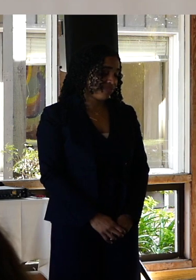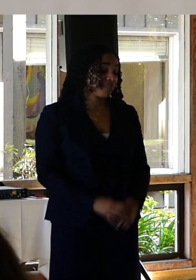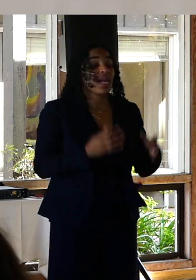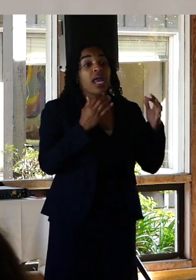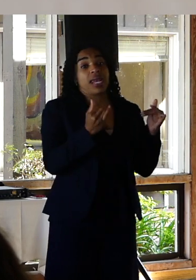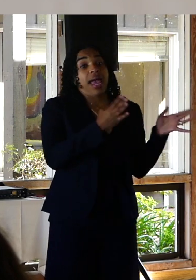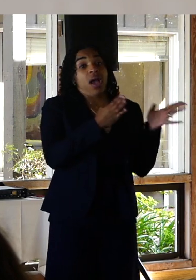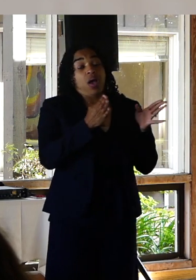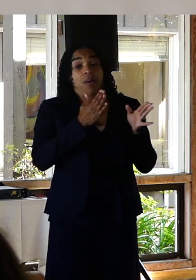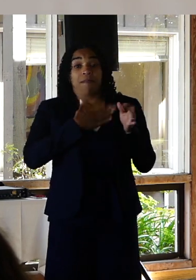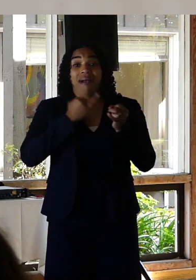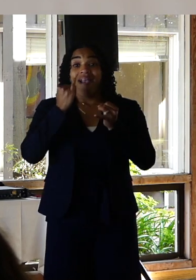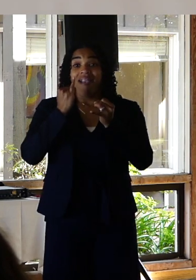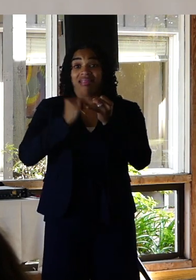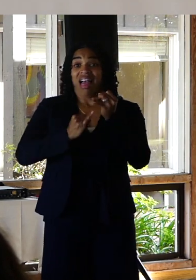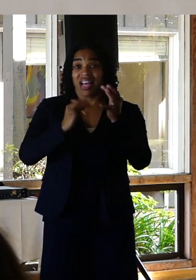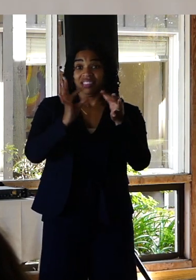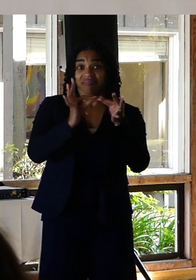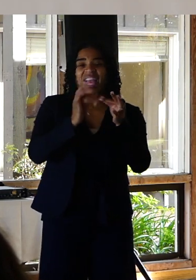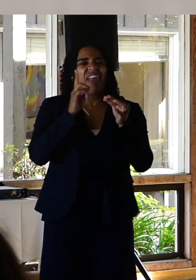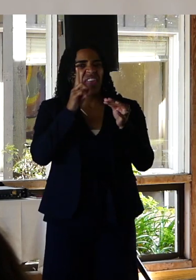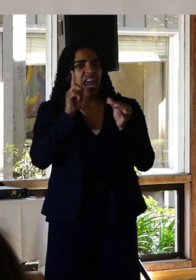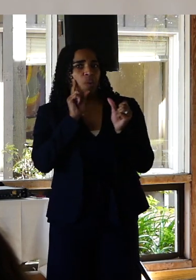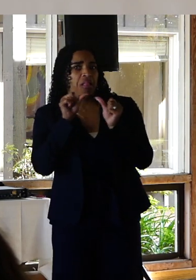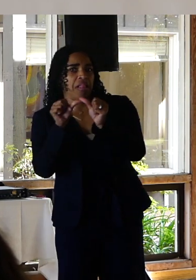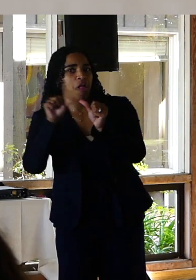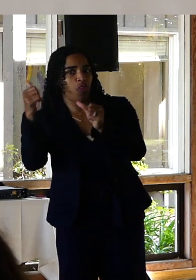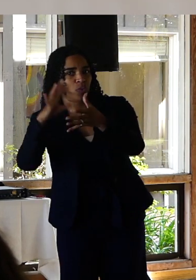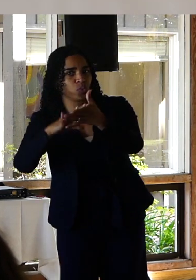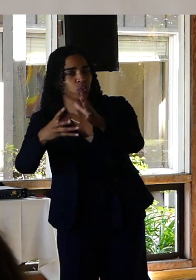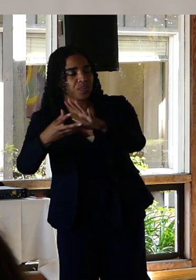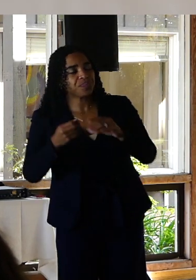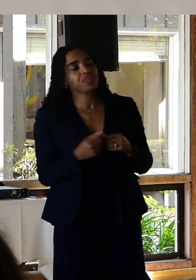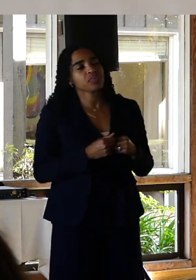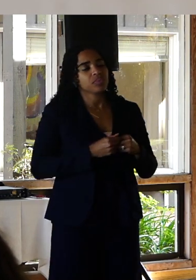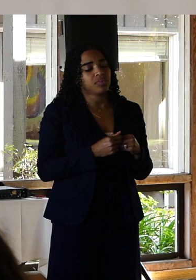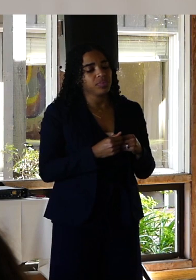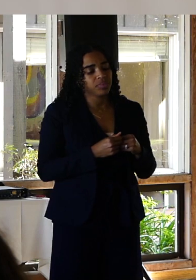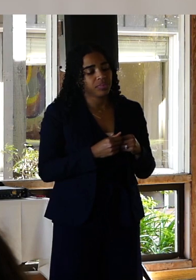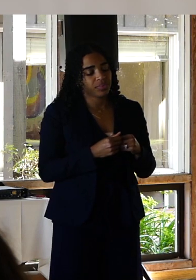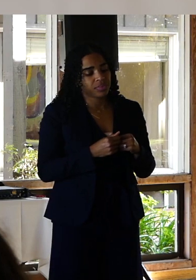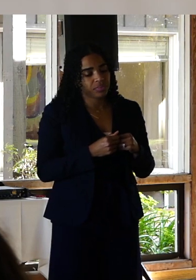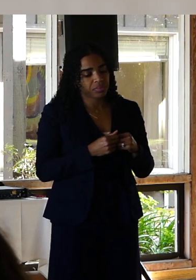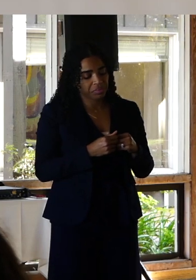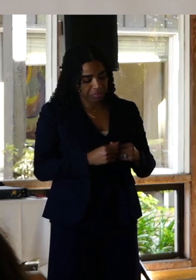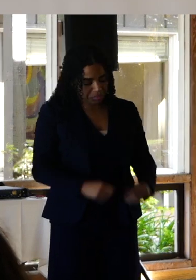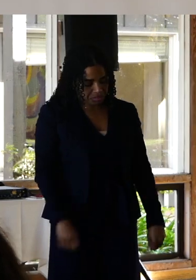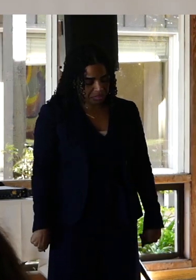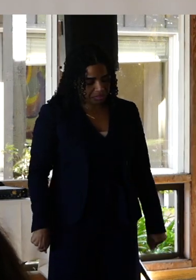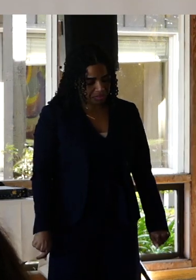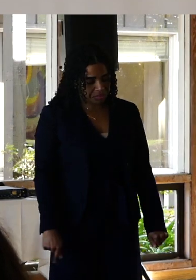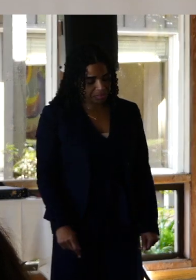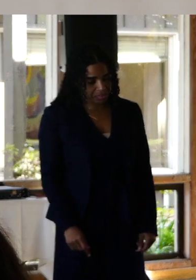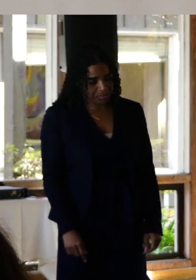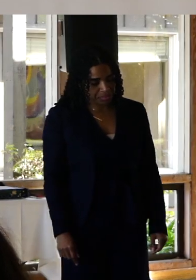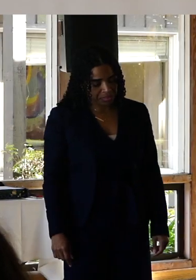Which brings me to a final point before I continue my story. This ties